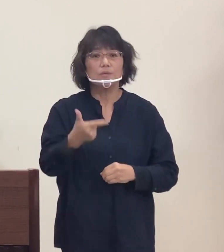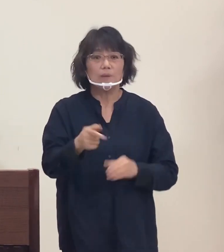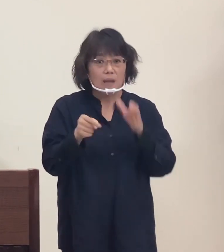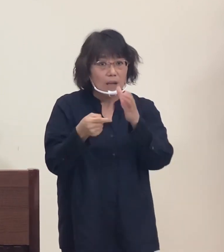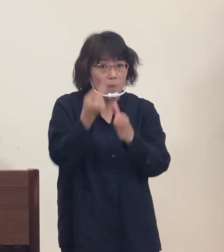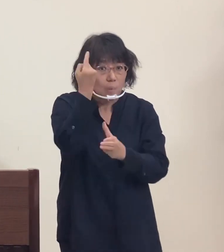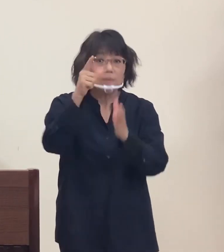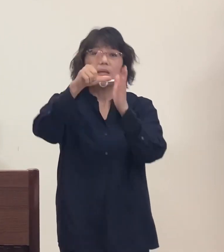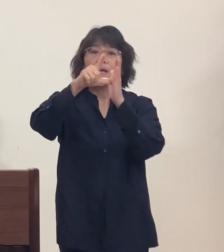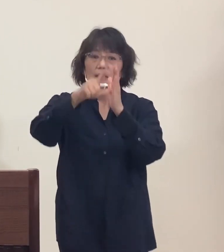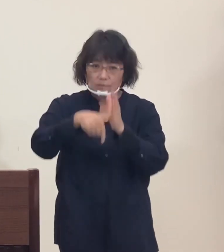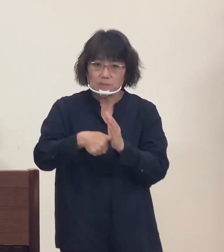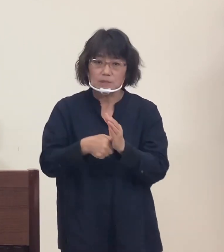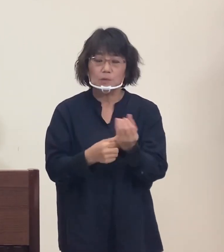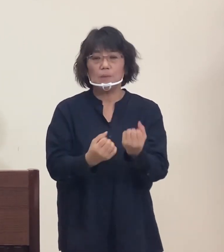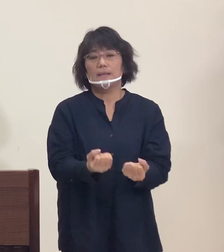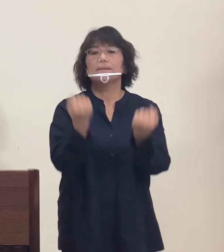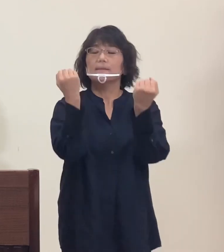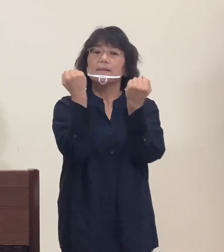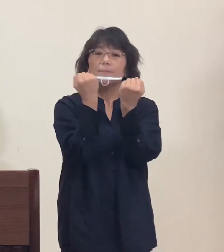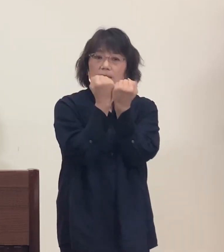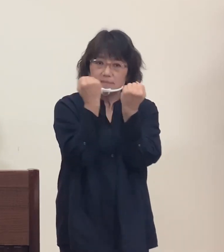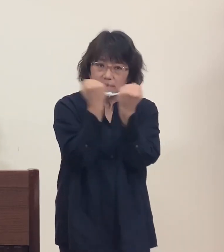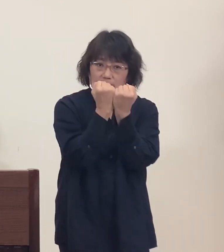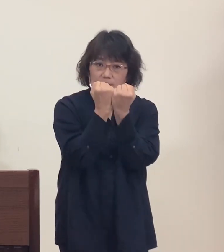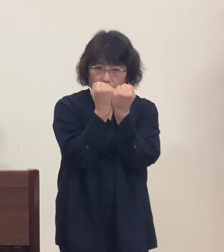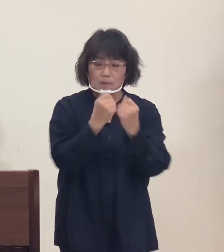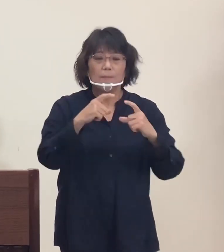please practice proper coughing etiquette and wear a mask.